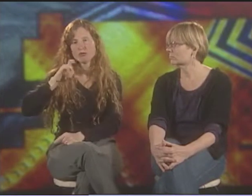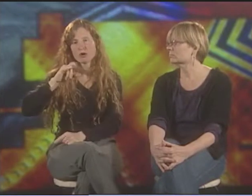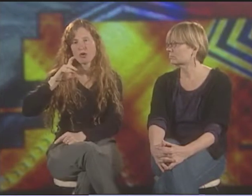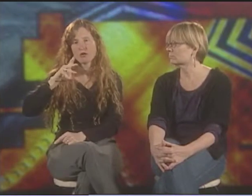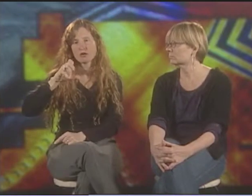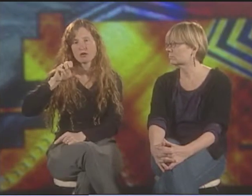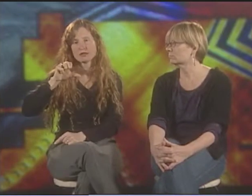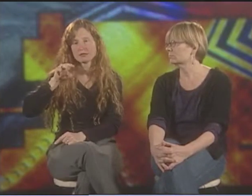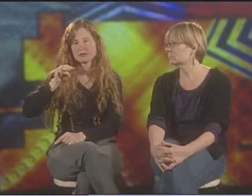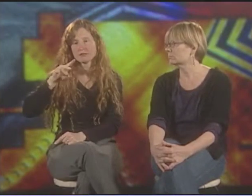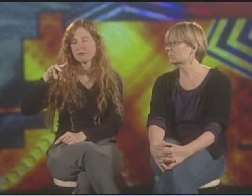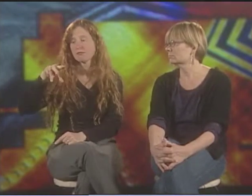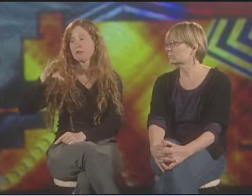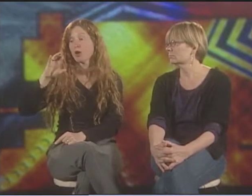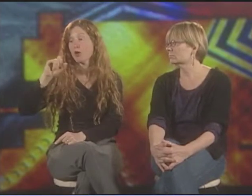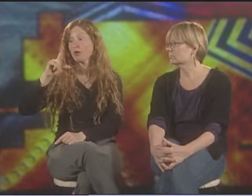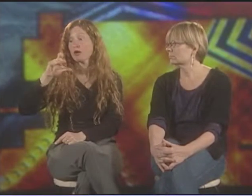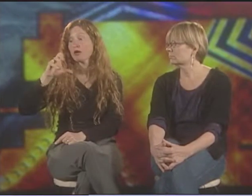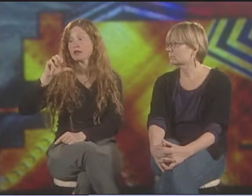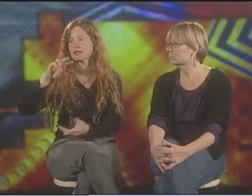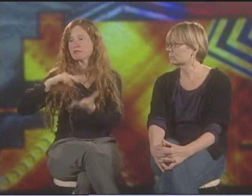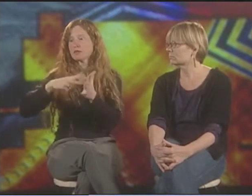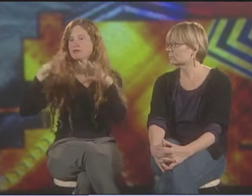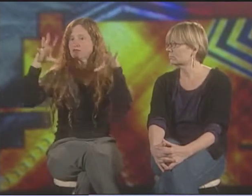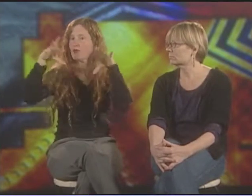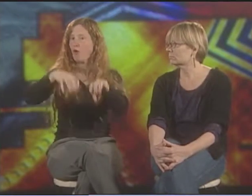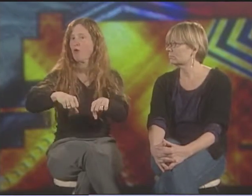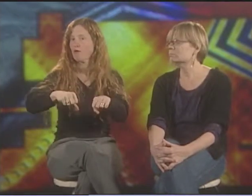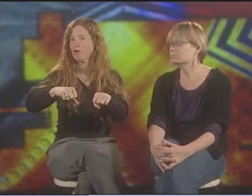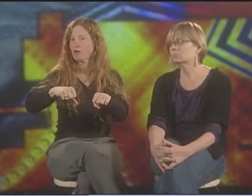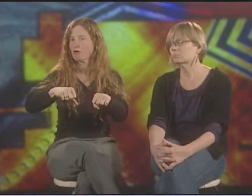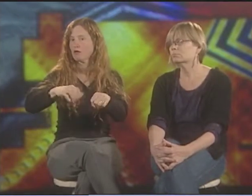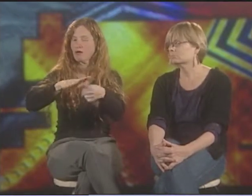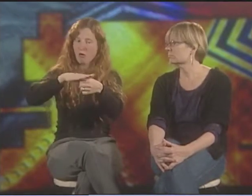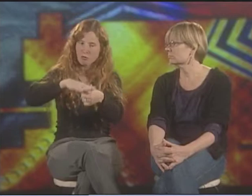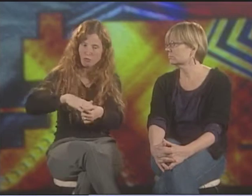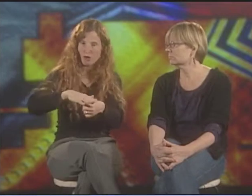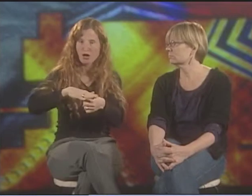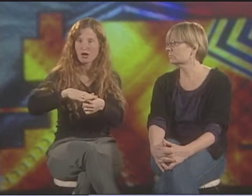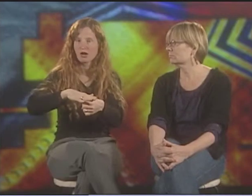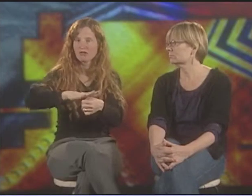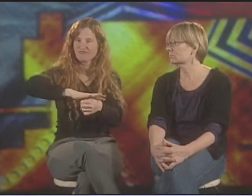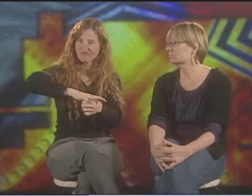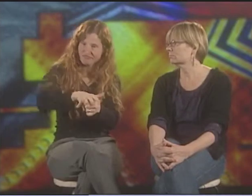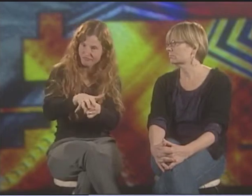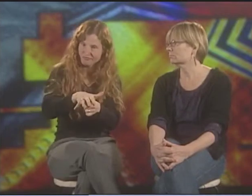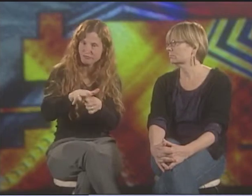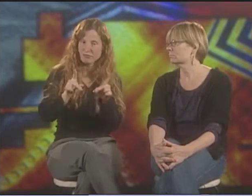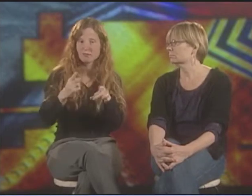IT'S TIED TO THE POST-COLONIALIST IDEA. COLONIALISM MEANS THAT AN OPPRESSOR TAKES OVER A GROUP,